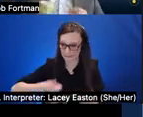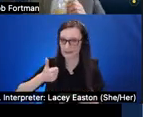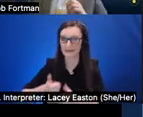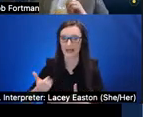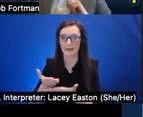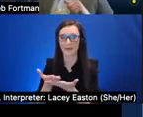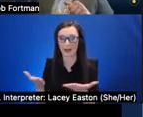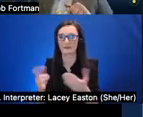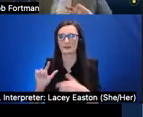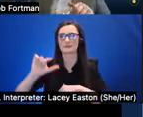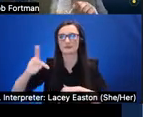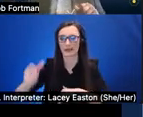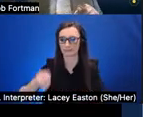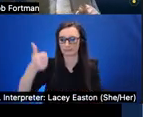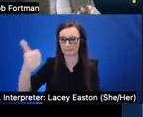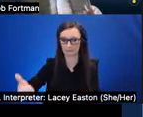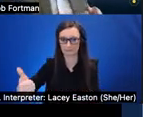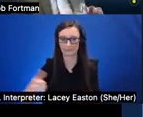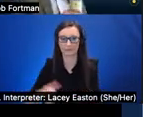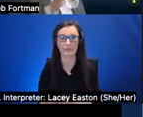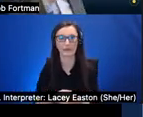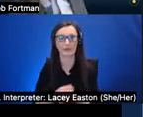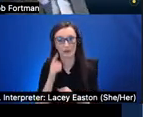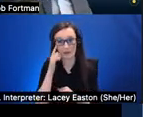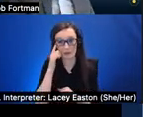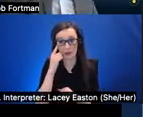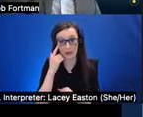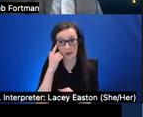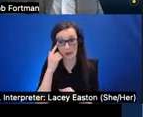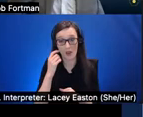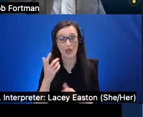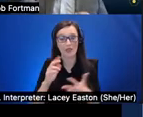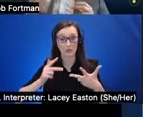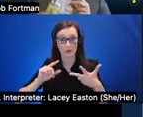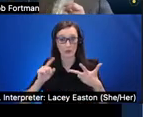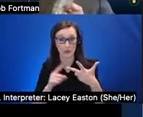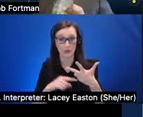then the third is once these objects are placed or there are existing objects that are being rendered